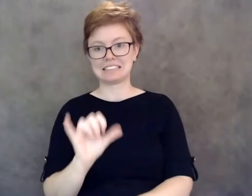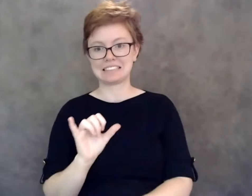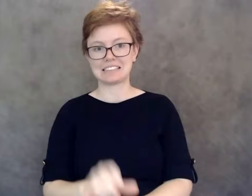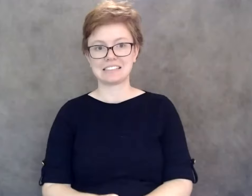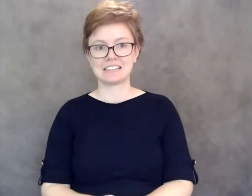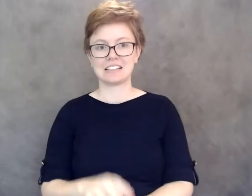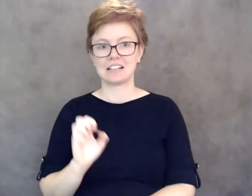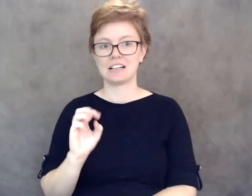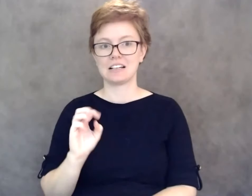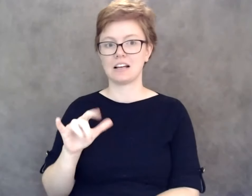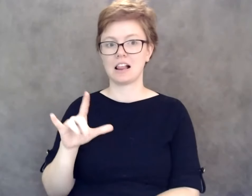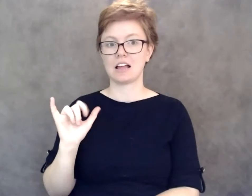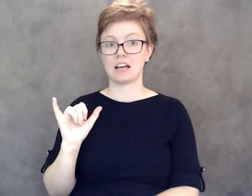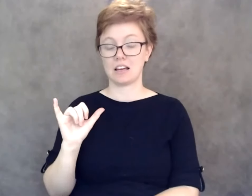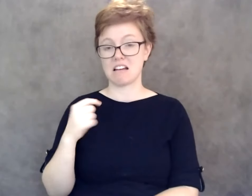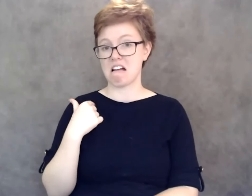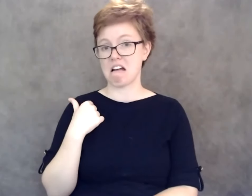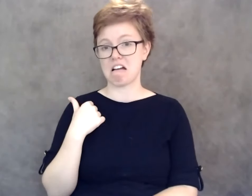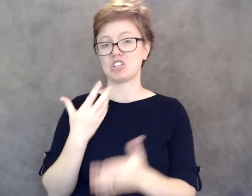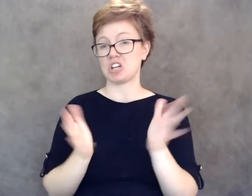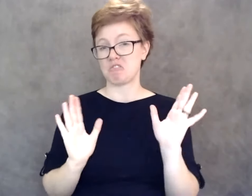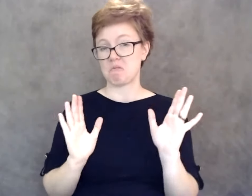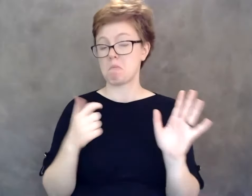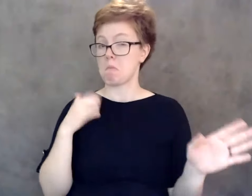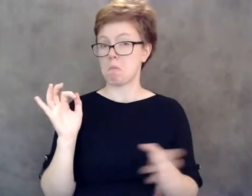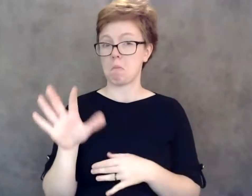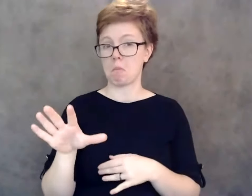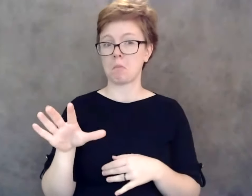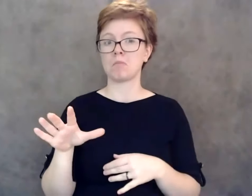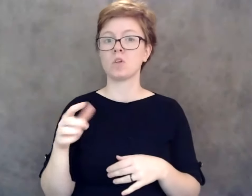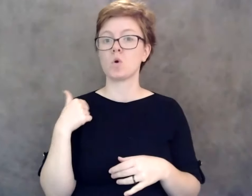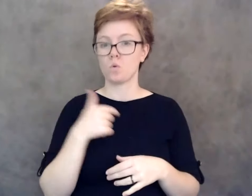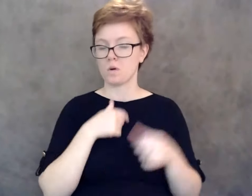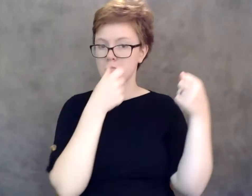I’d suggest folks to go to the information we posted on our website around masks.